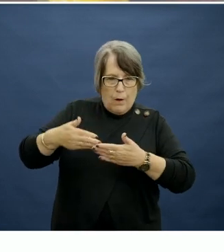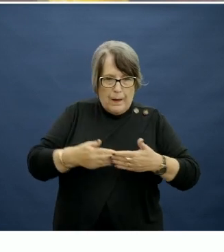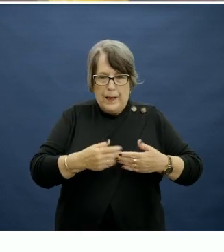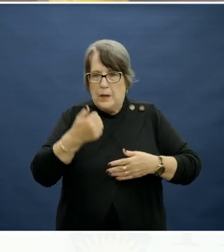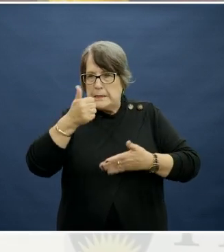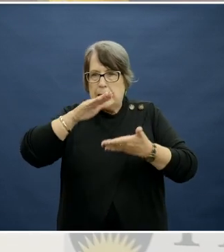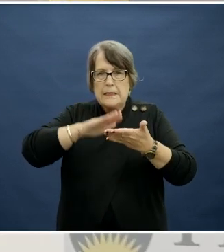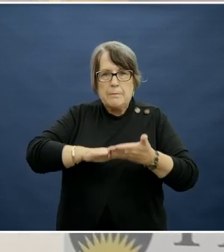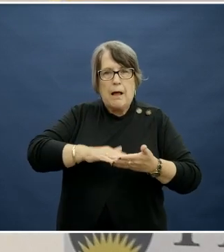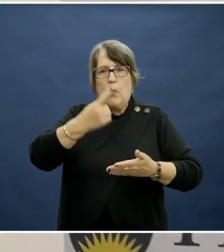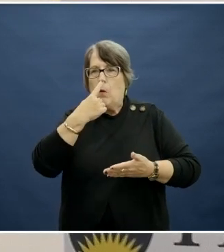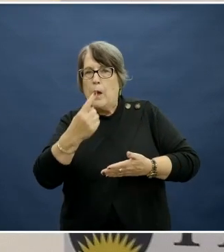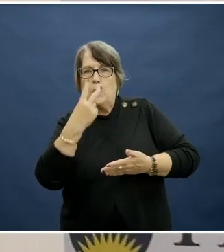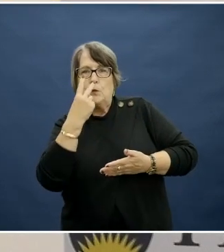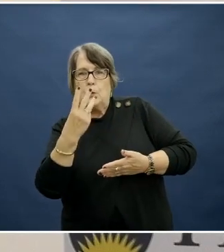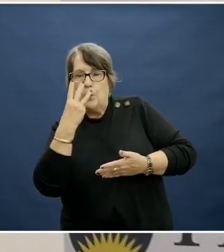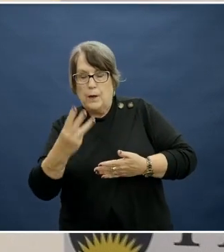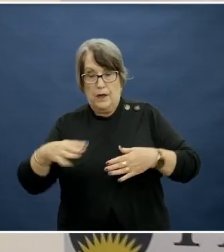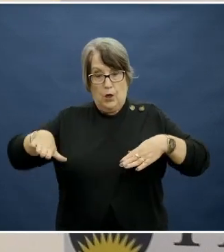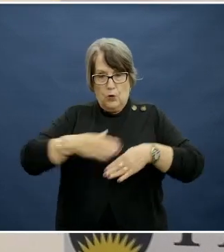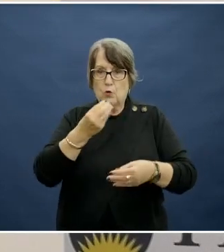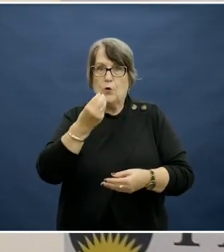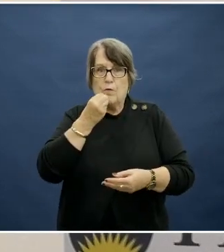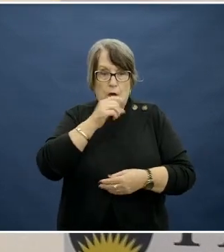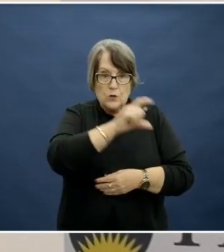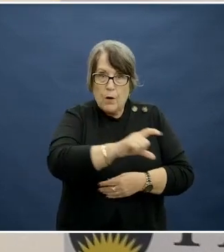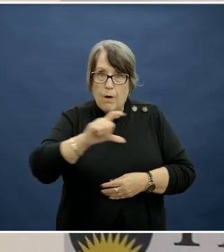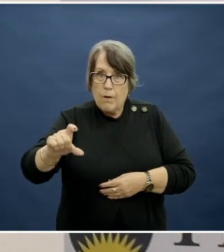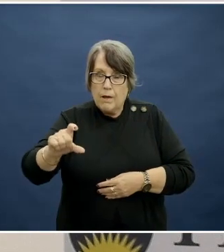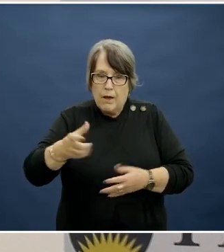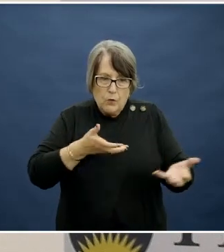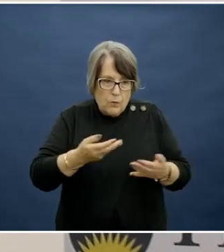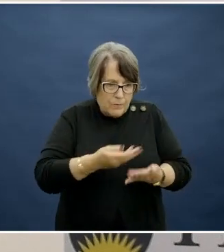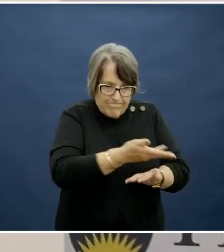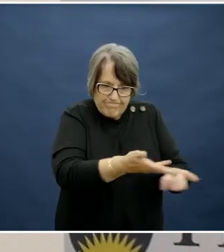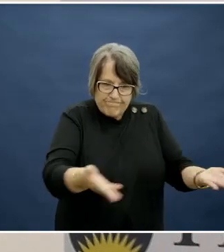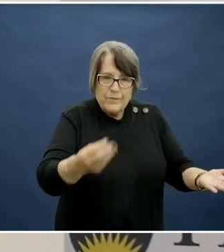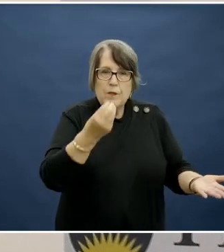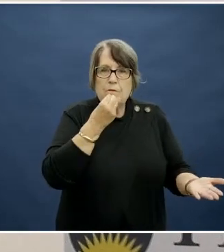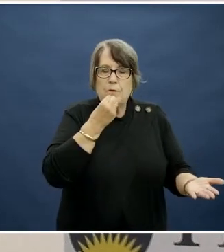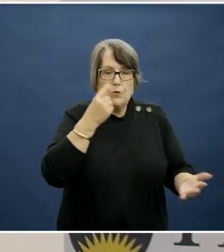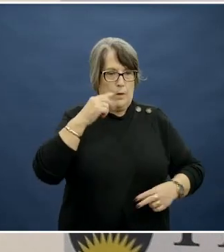We're trialing new food service models inchildcare and looking at developing vegetable based